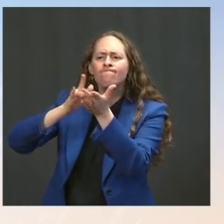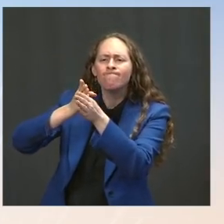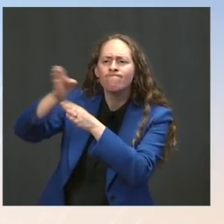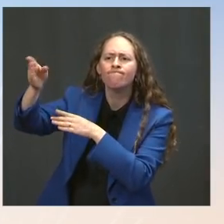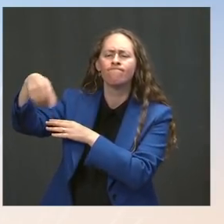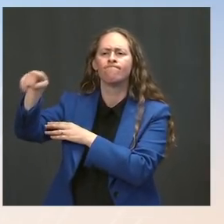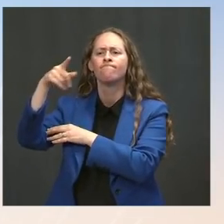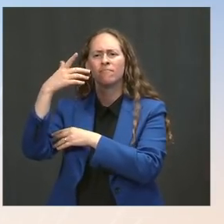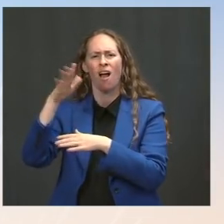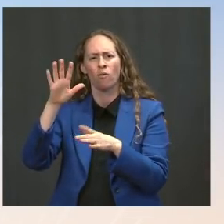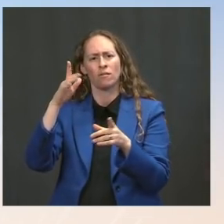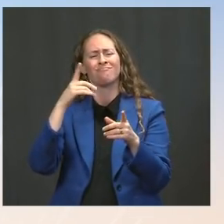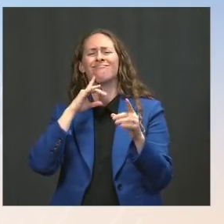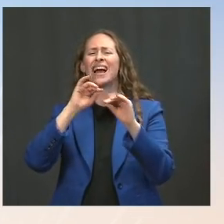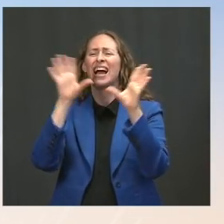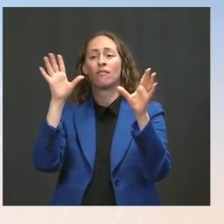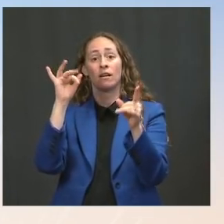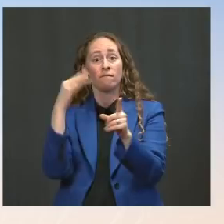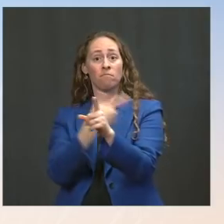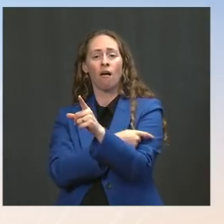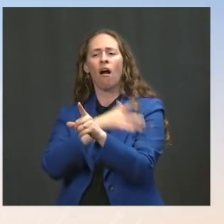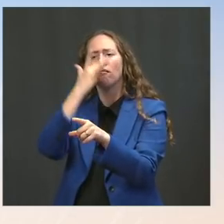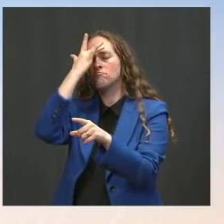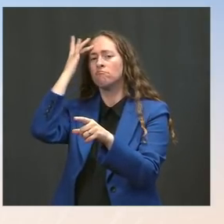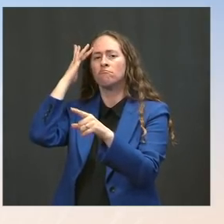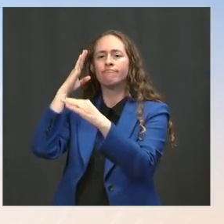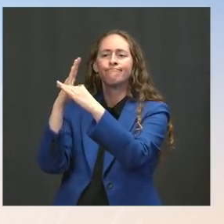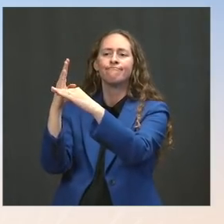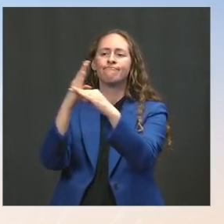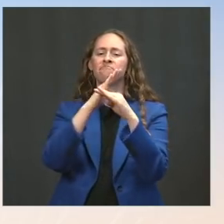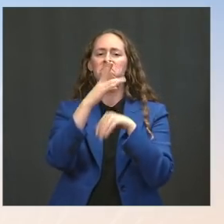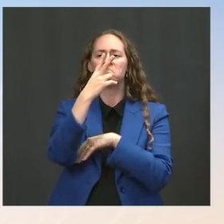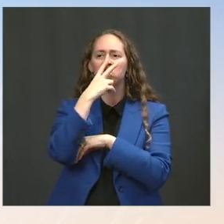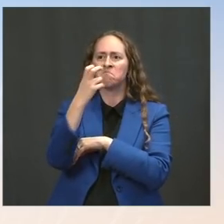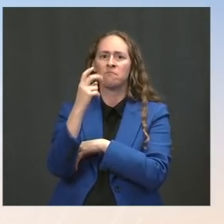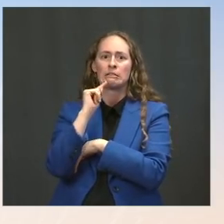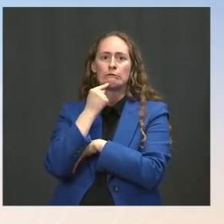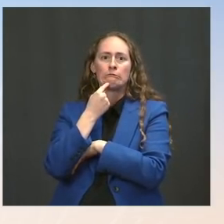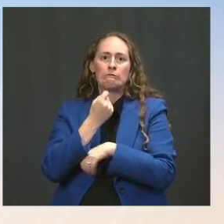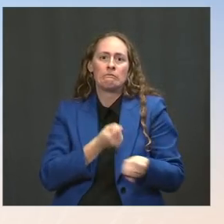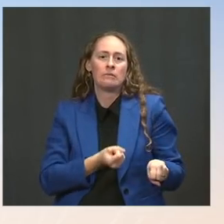and it's very, very unlikely that you will get sick, you will get hospitalized